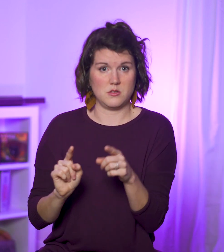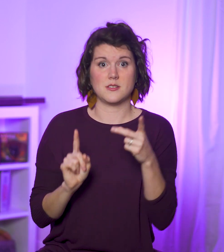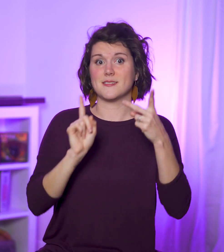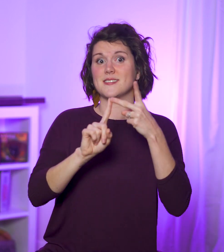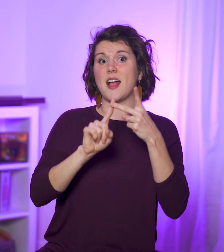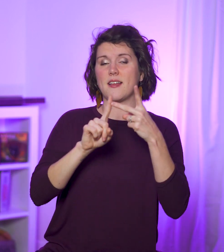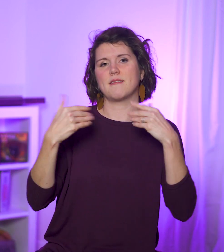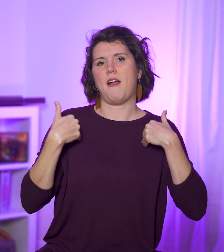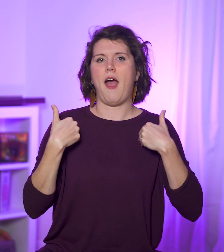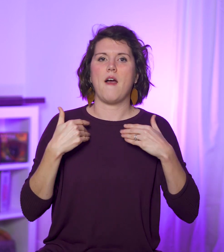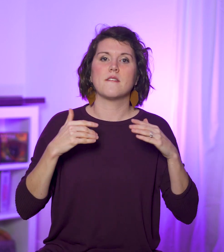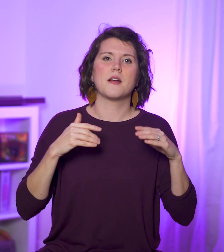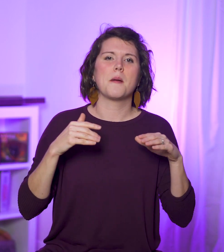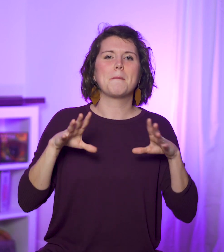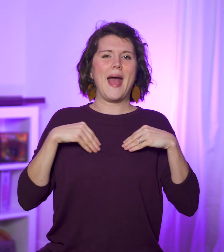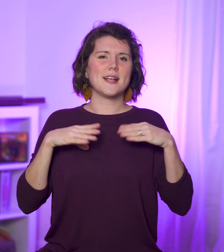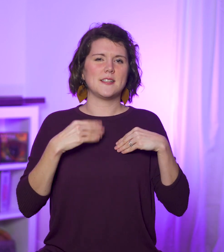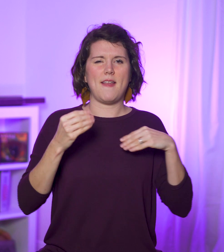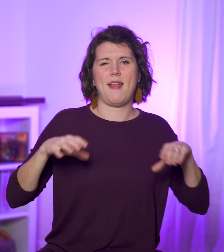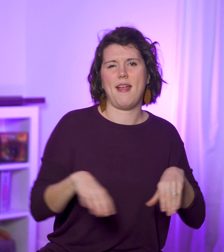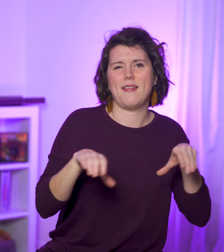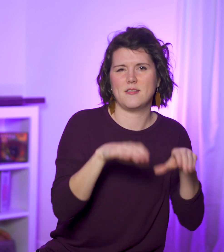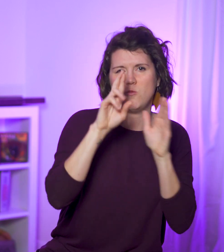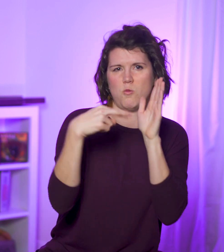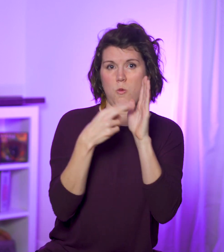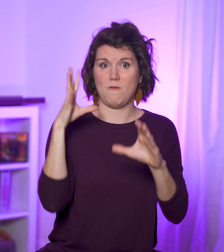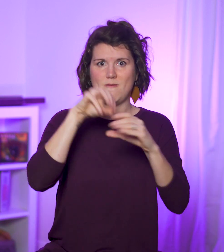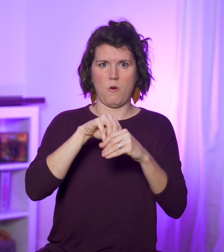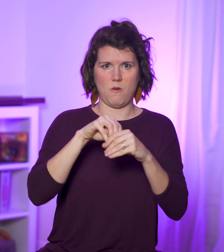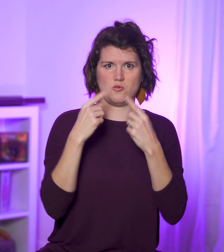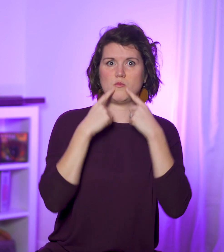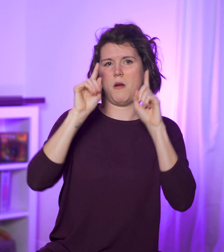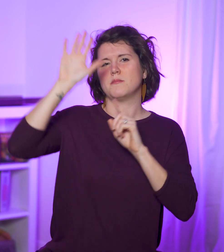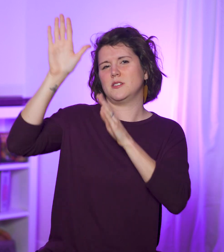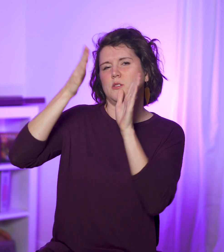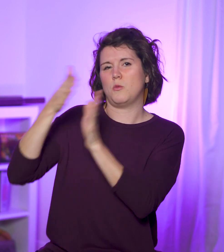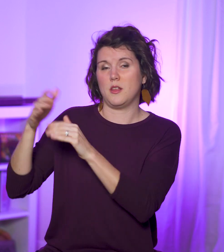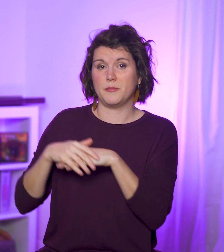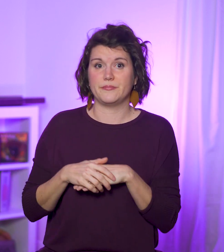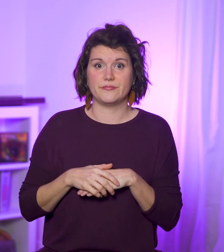Second, there are passive and active agents involved in accomplishing that.